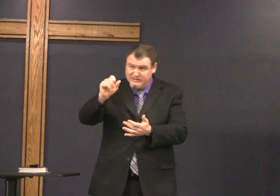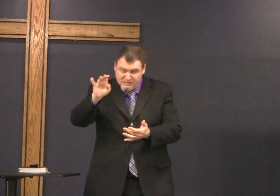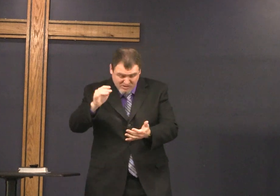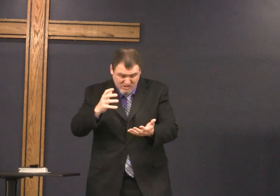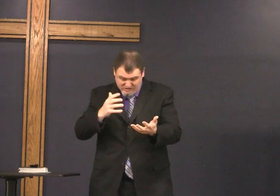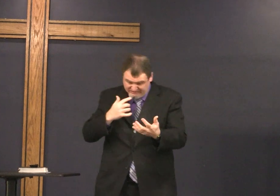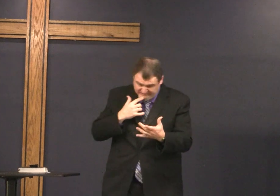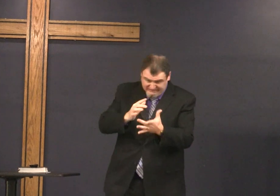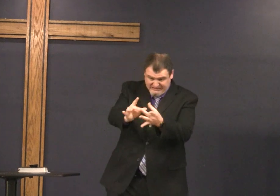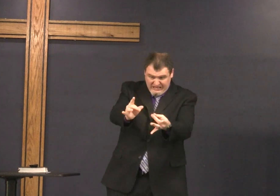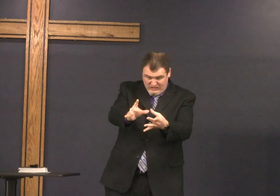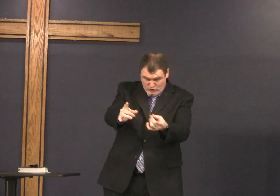at that moment